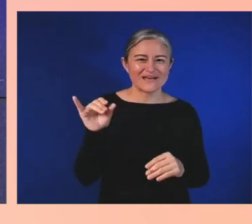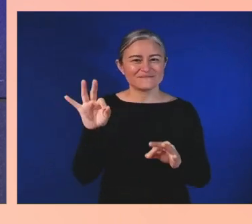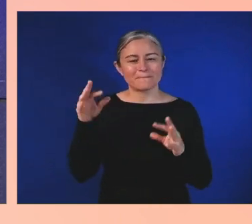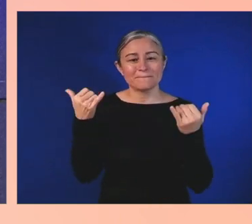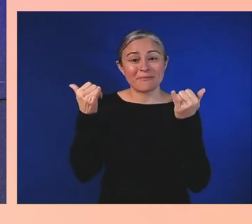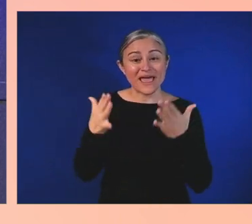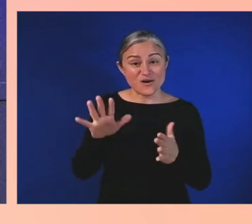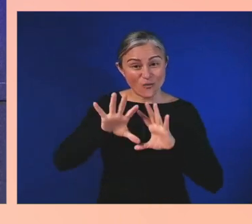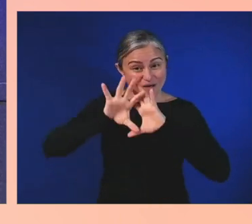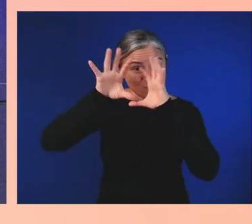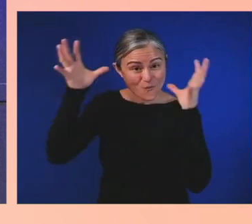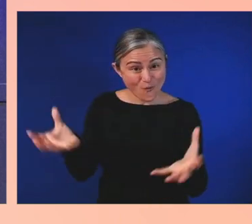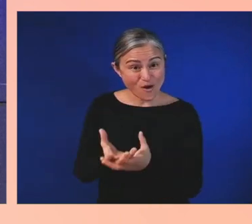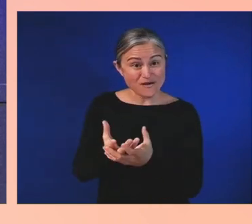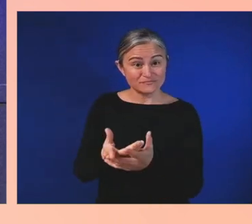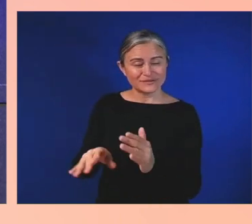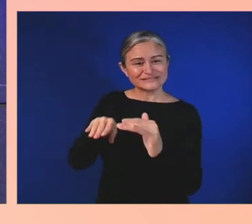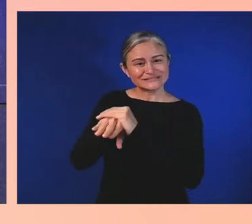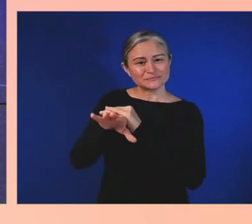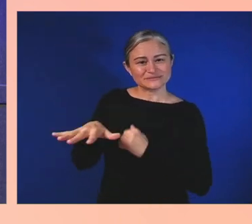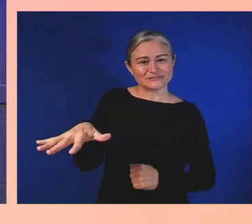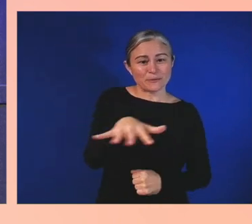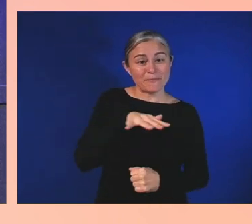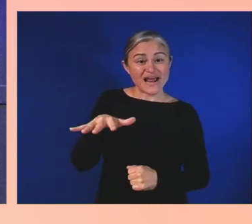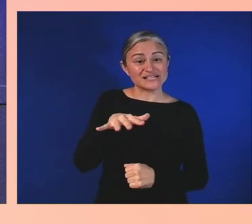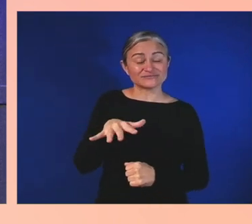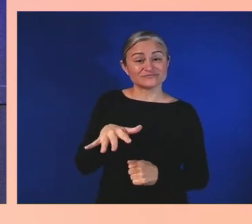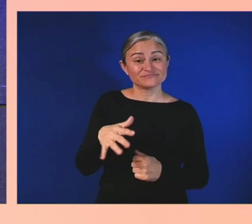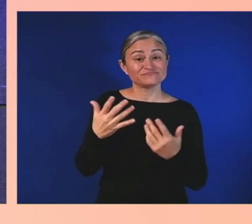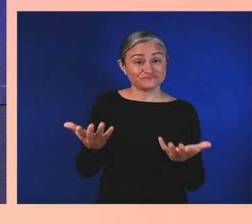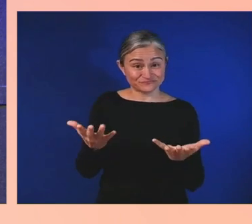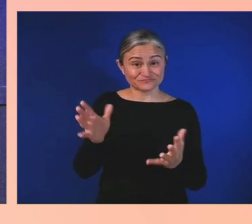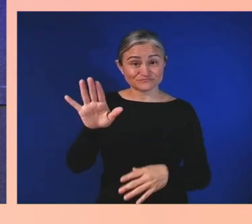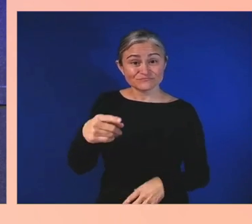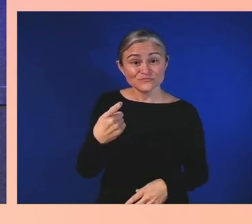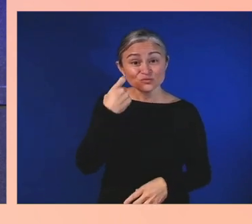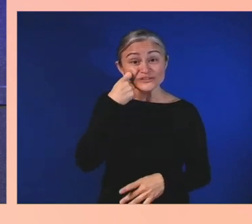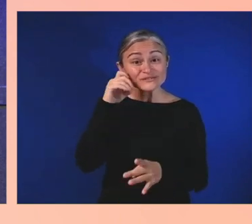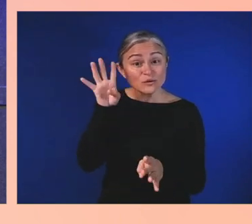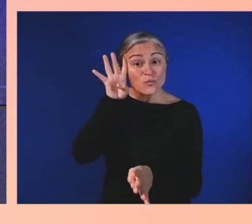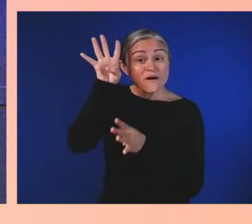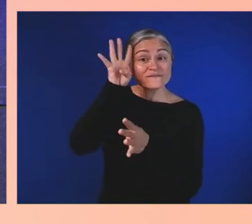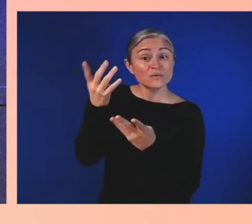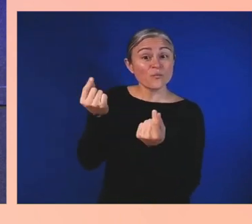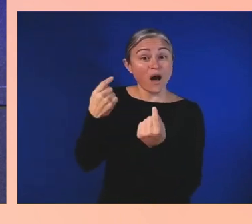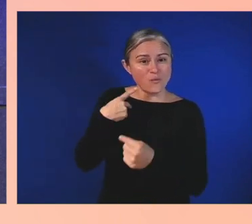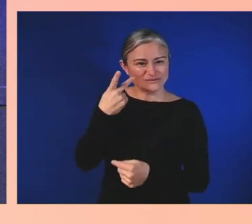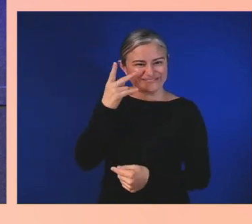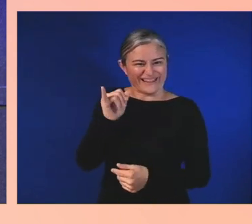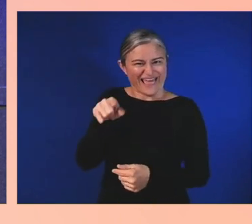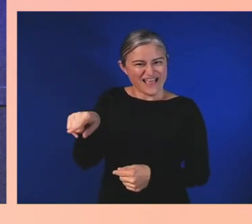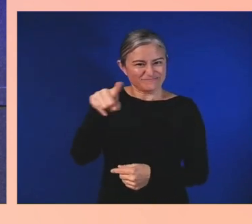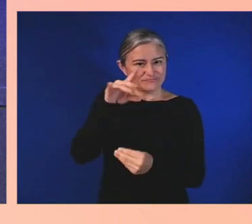in terms of recent innovation, we've seen things like the addition of accessibility tags, to info